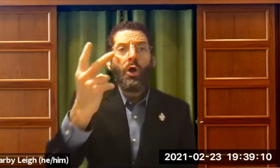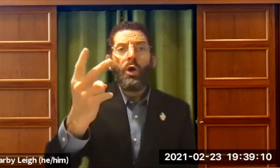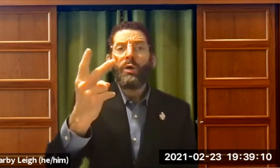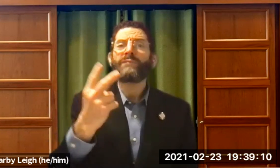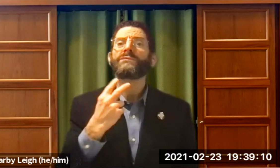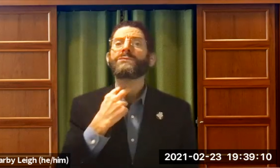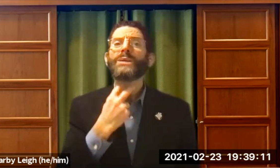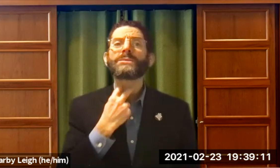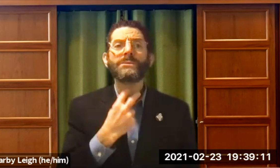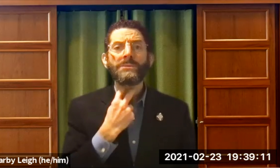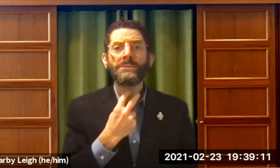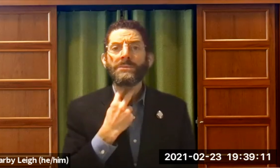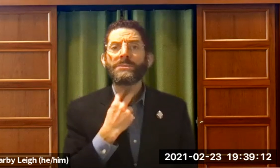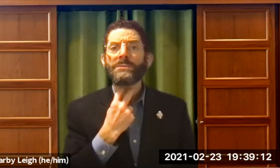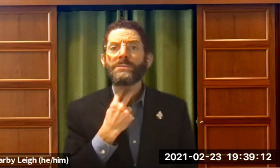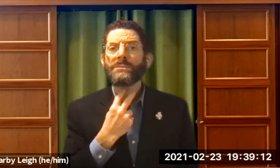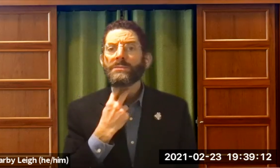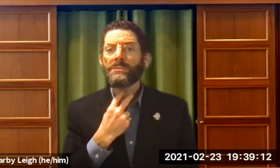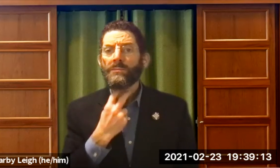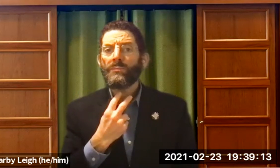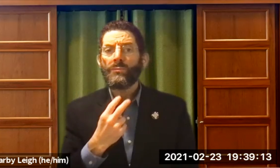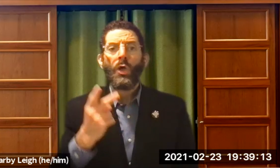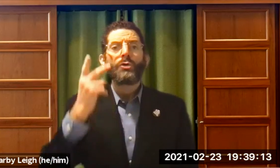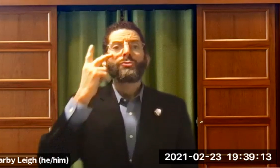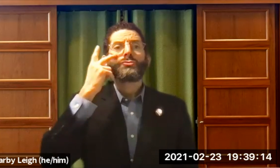they saw the voice, the voices